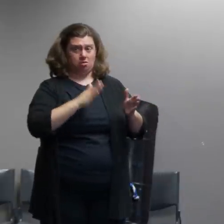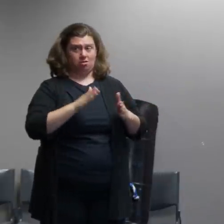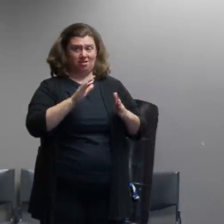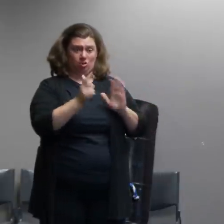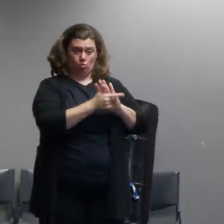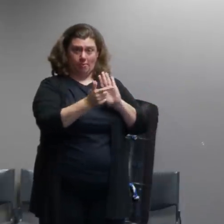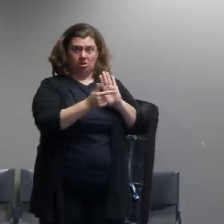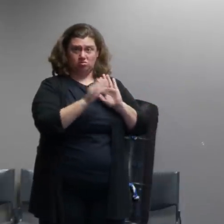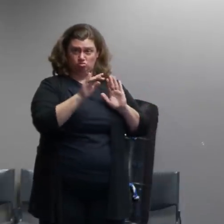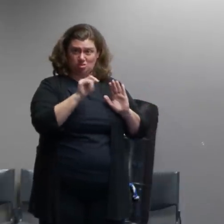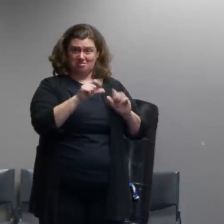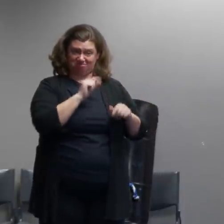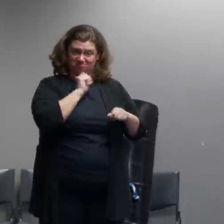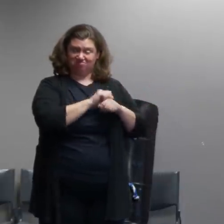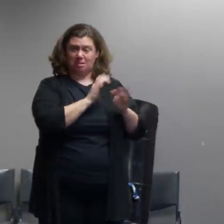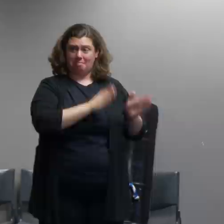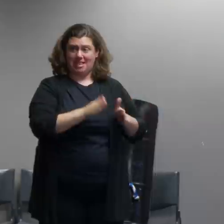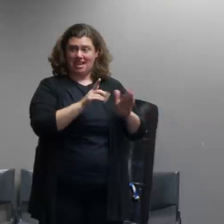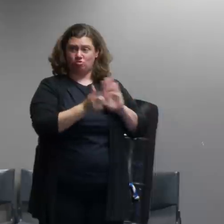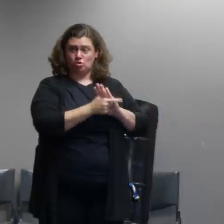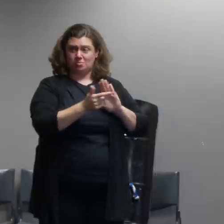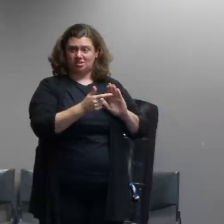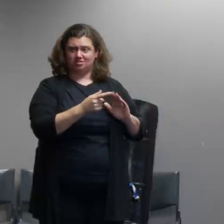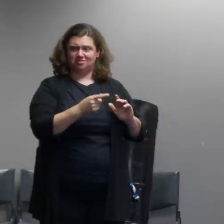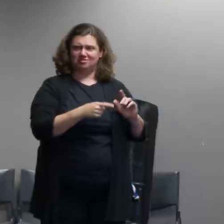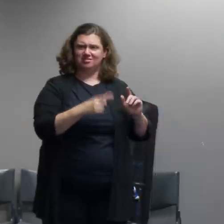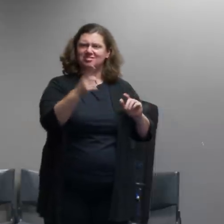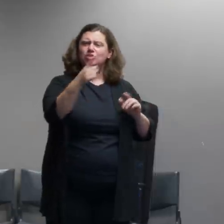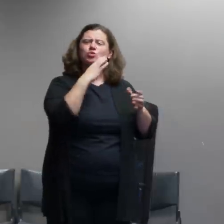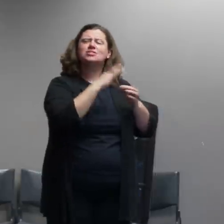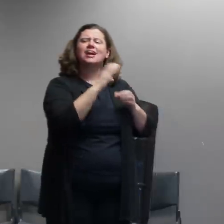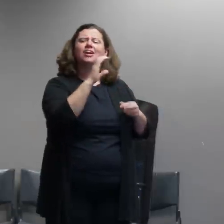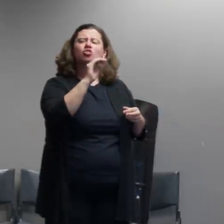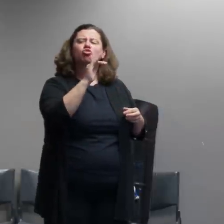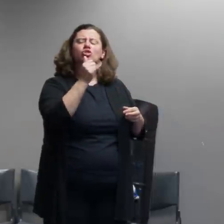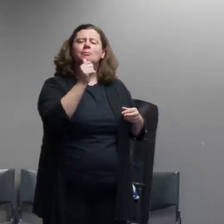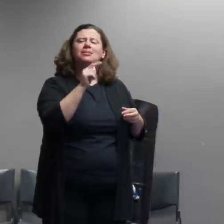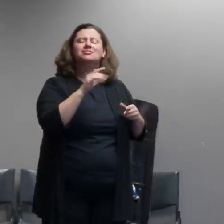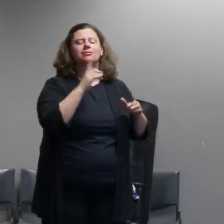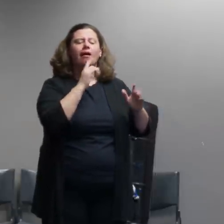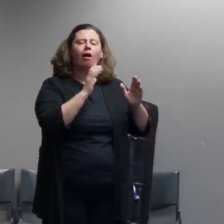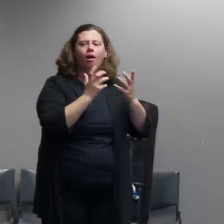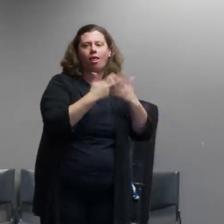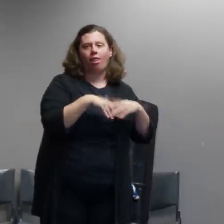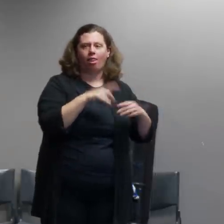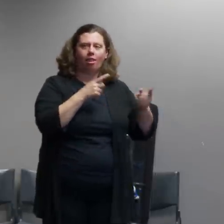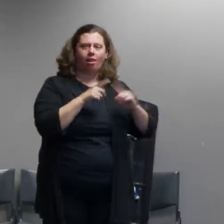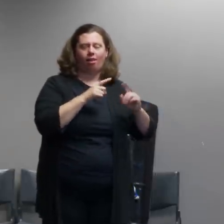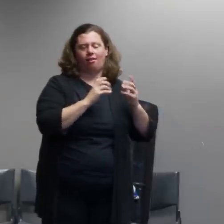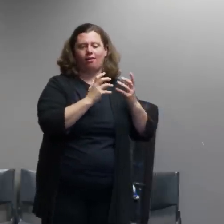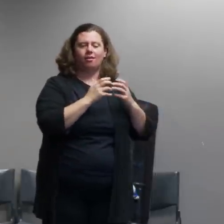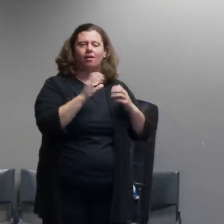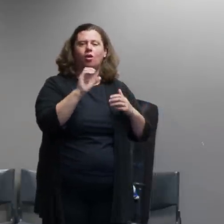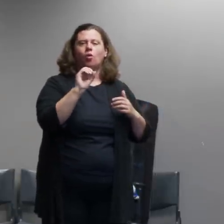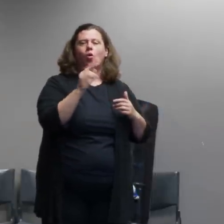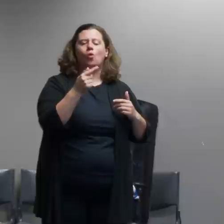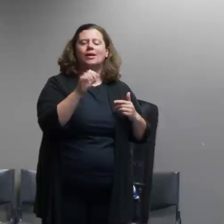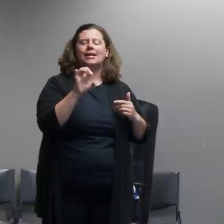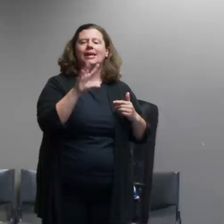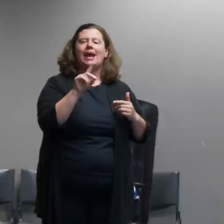that term was used at the beginning of protests uh so the question is do i suspect organized crime given the level of